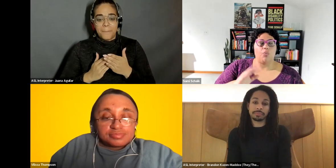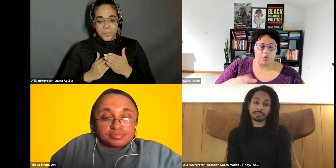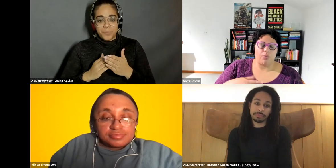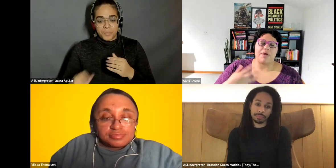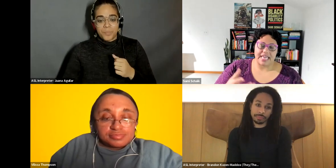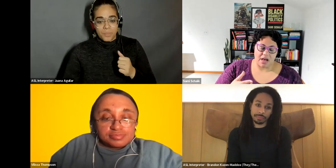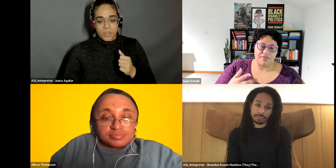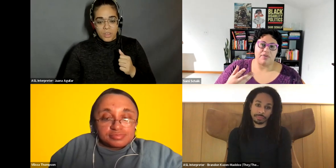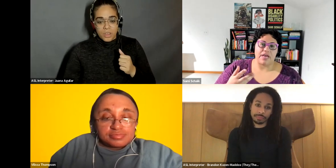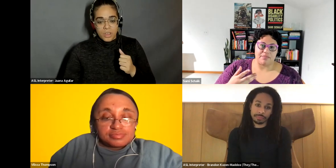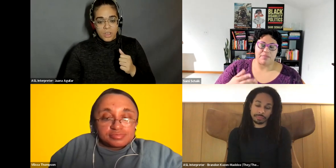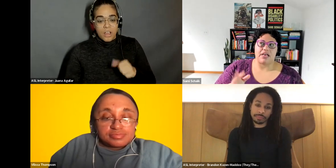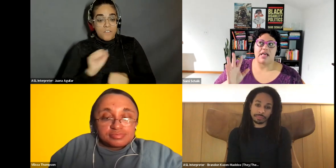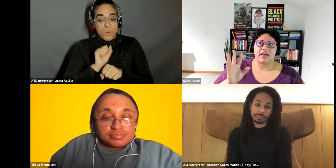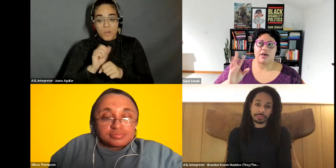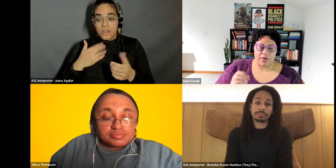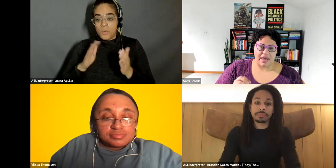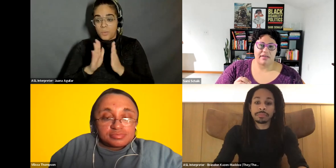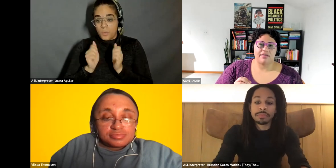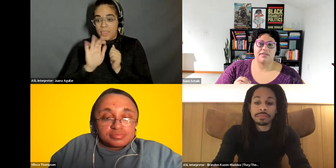Sami Schalk: Were really helpful, and me being like, okay.